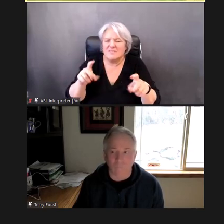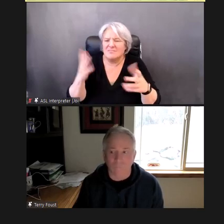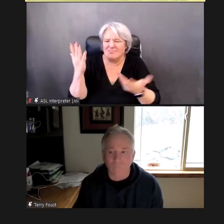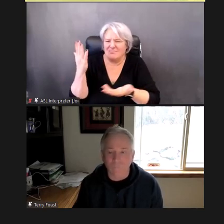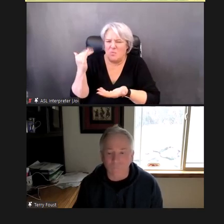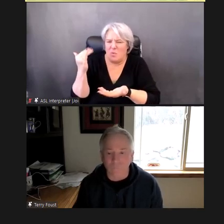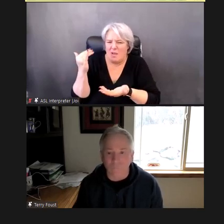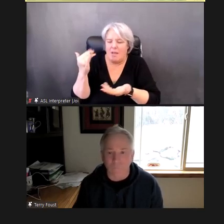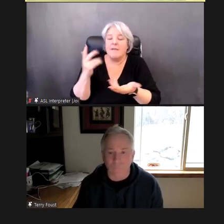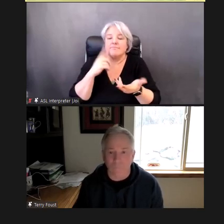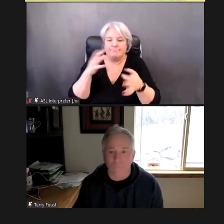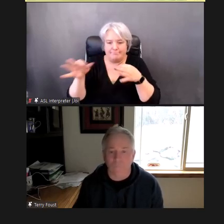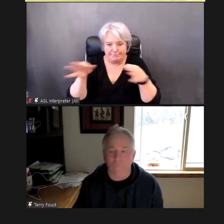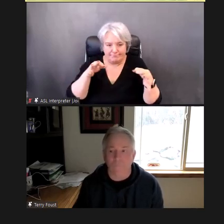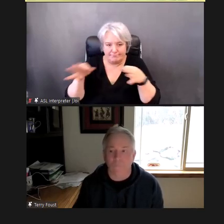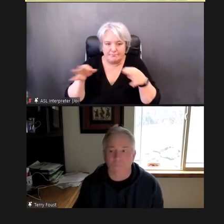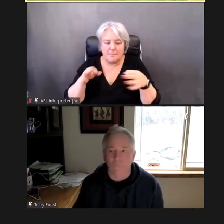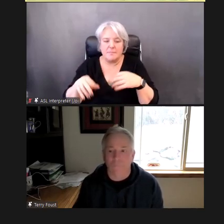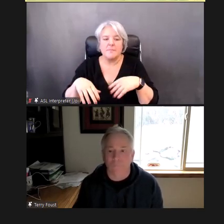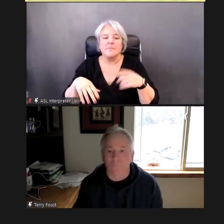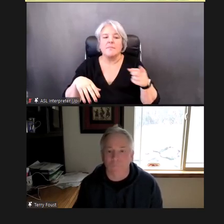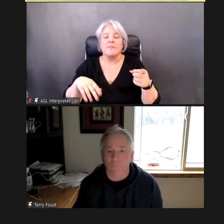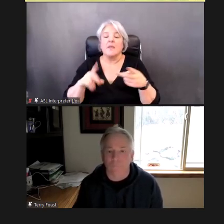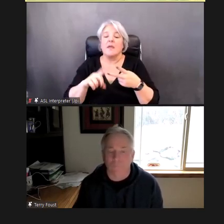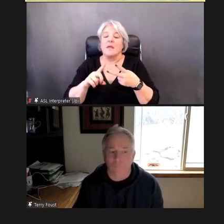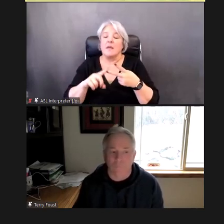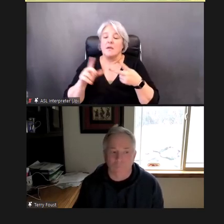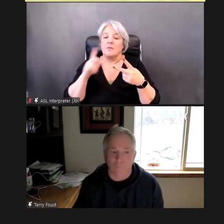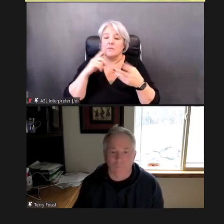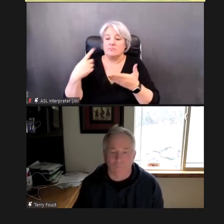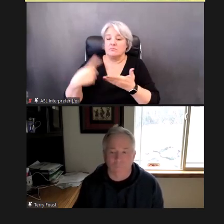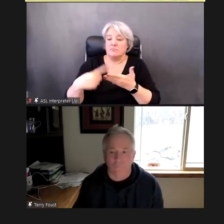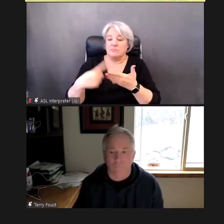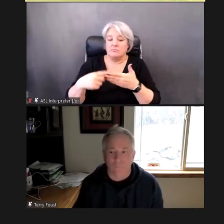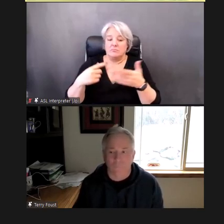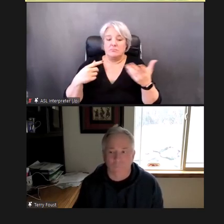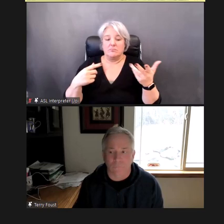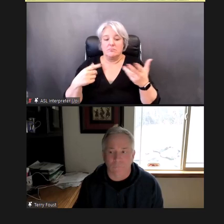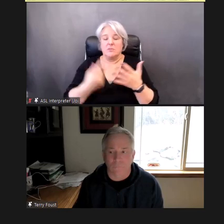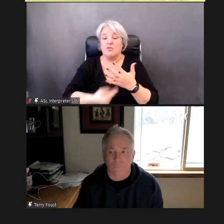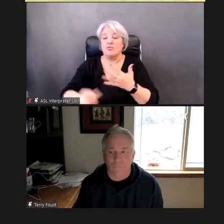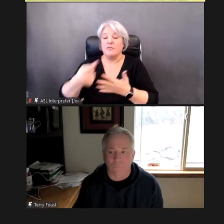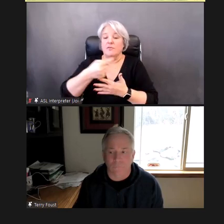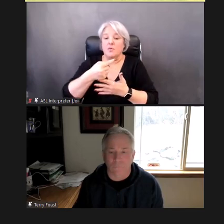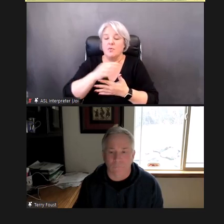We're, then, going to turn our attention, to a review of issues